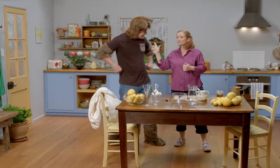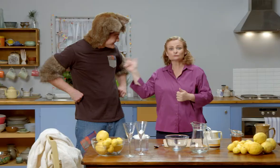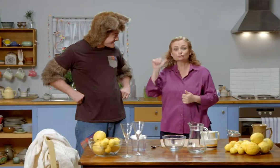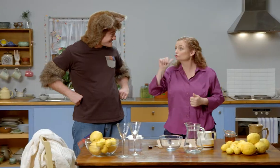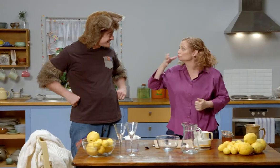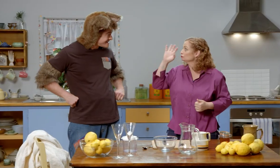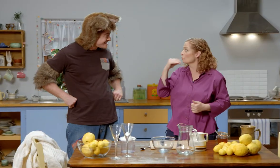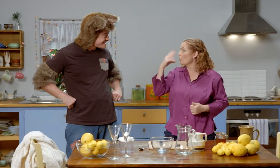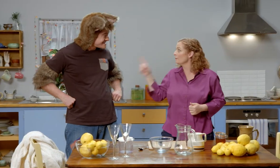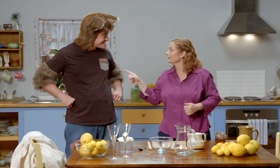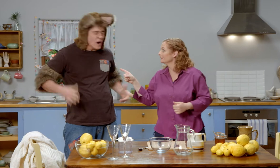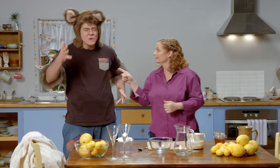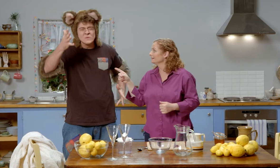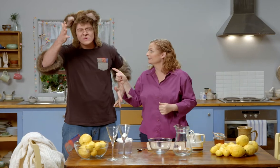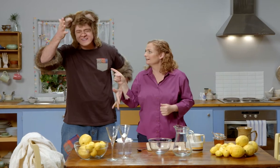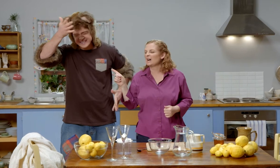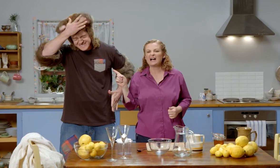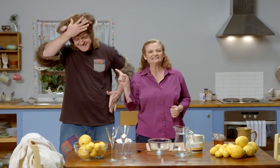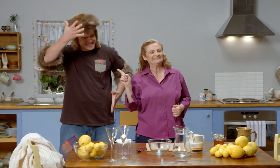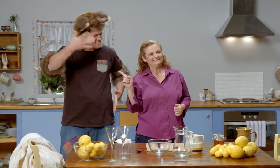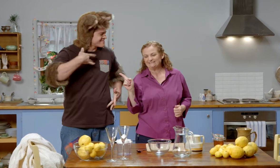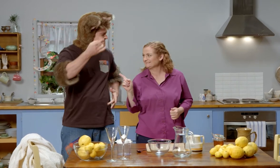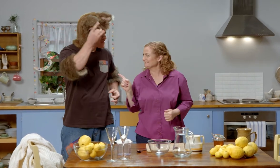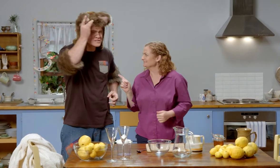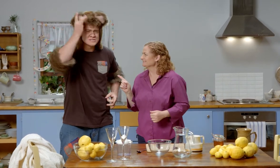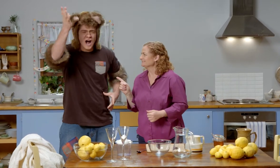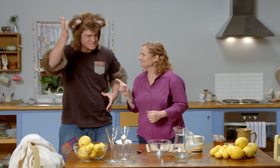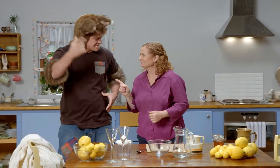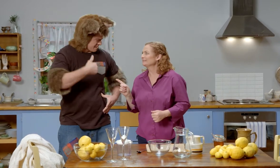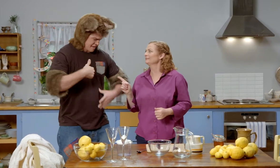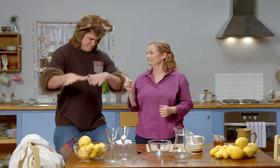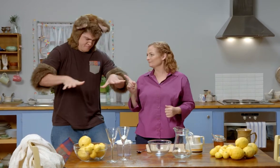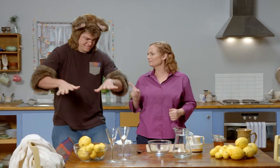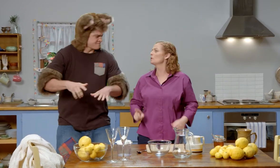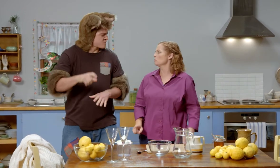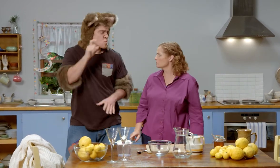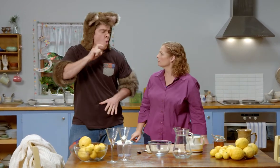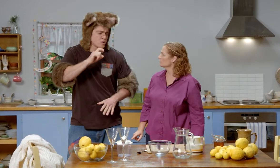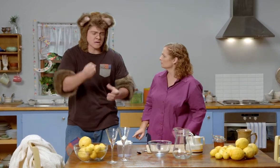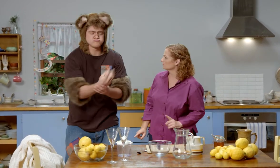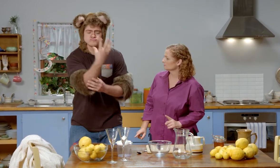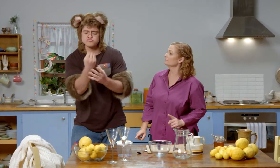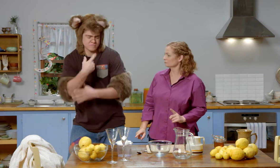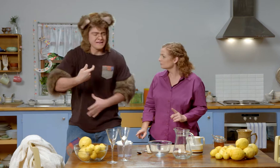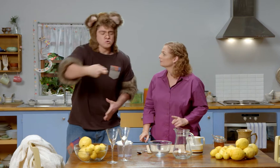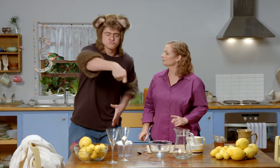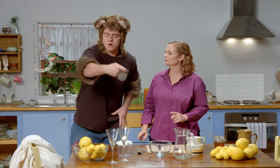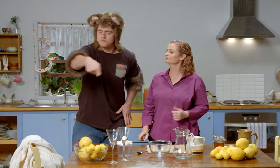Have you had a drink of water yet? Oh, I forgot! I was so busy watering the garden,